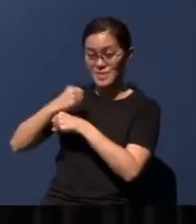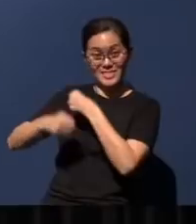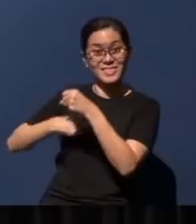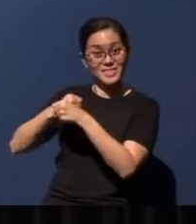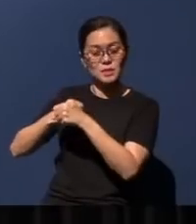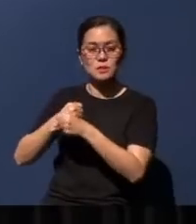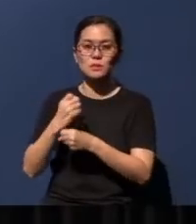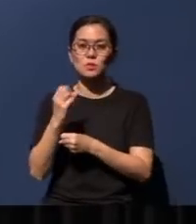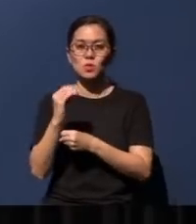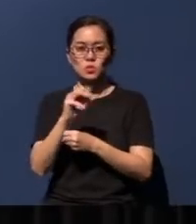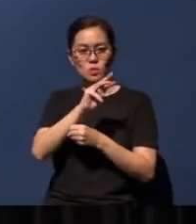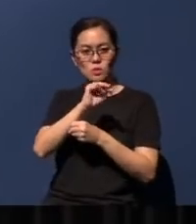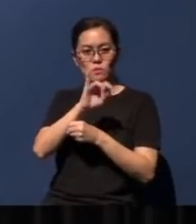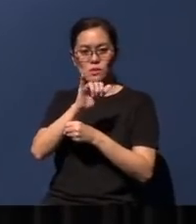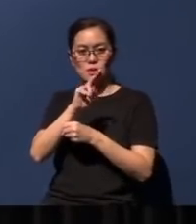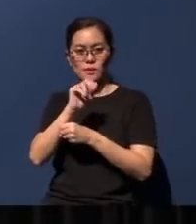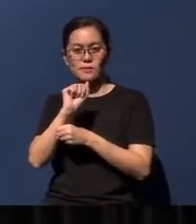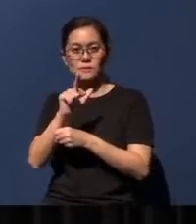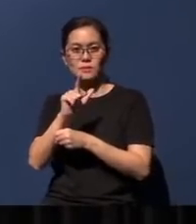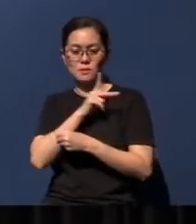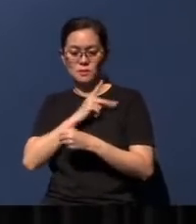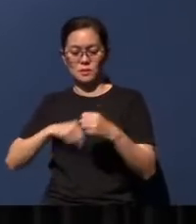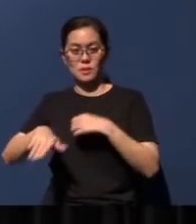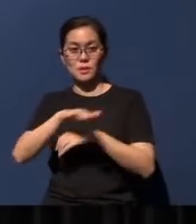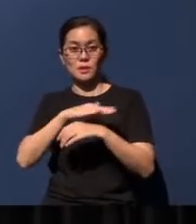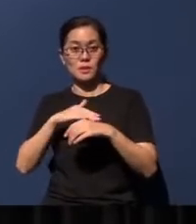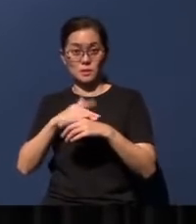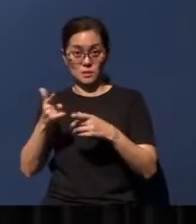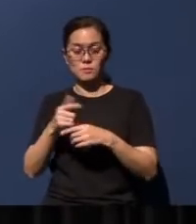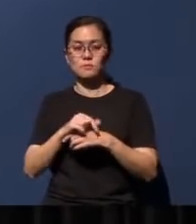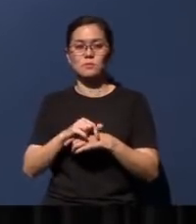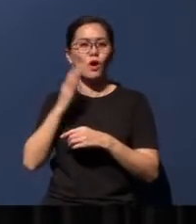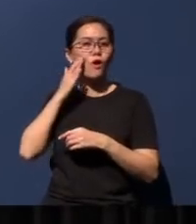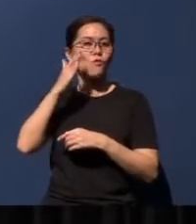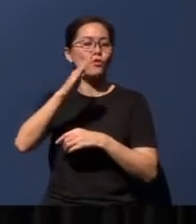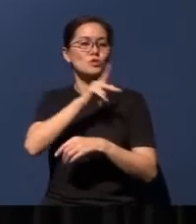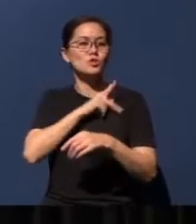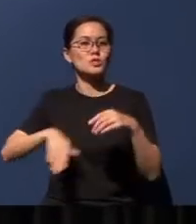So the Millennial Kingdom of Christ is a future kingdom on earth